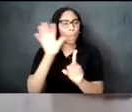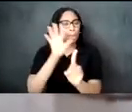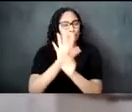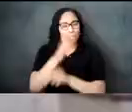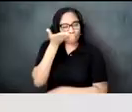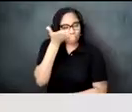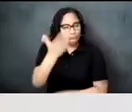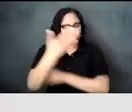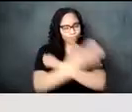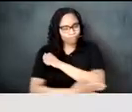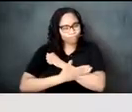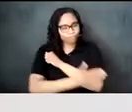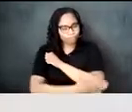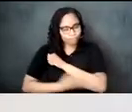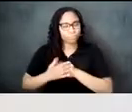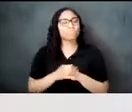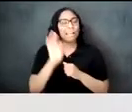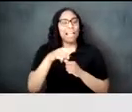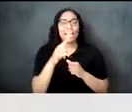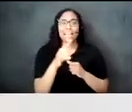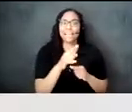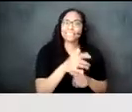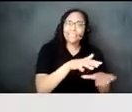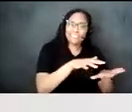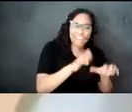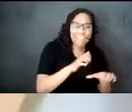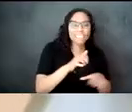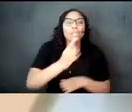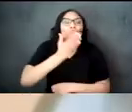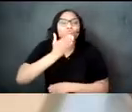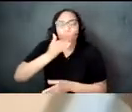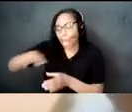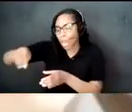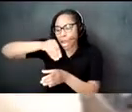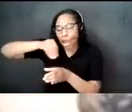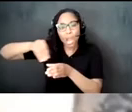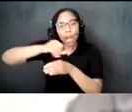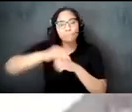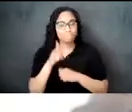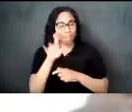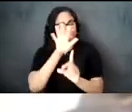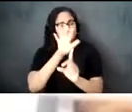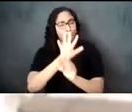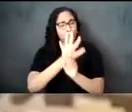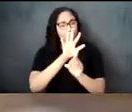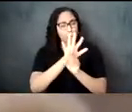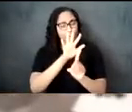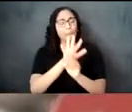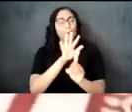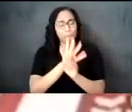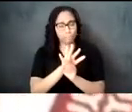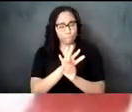it's iced and sweetened with sugar bisap is a popular drink sold by street vendors on the